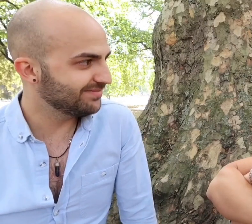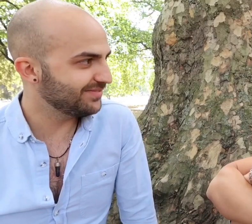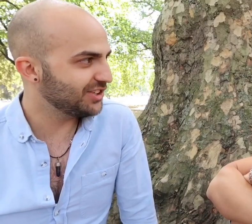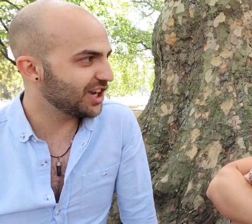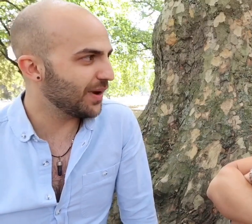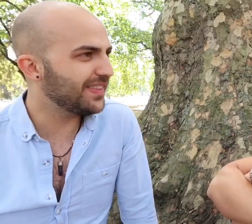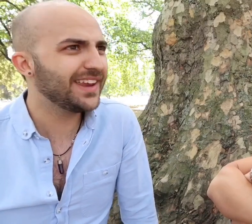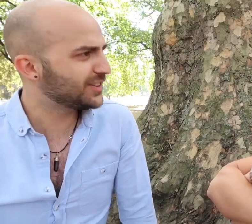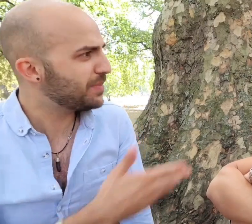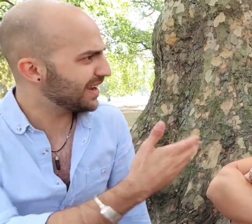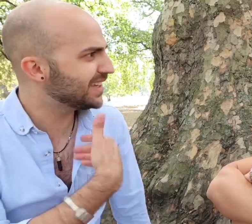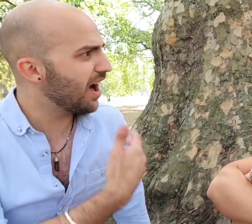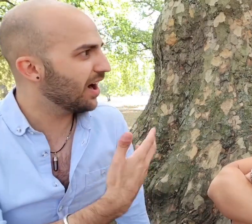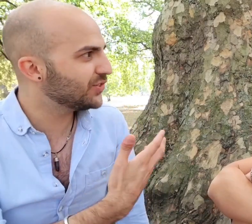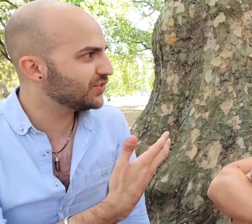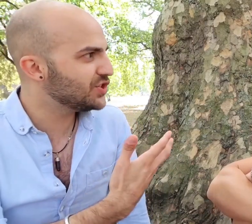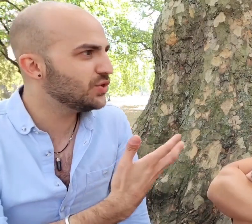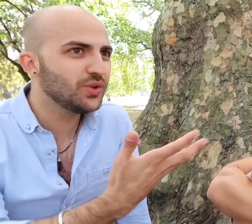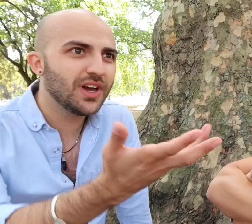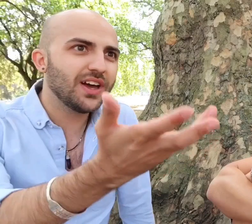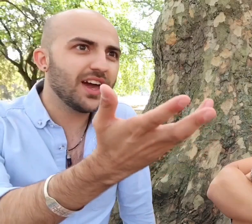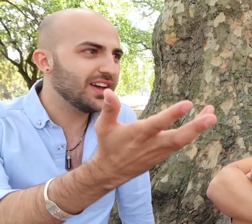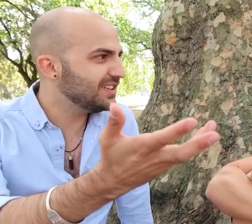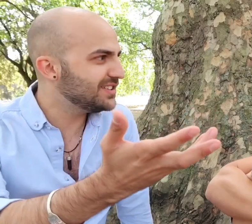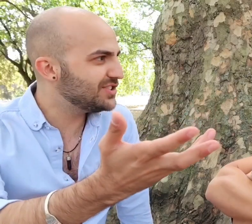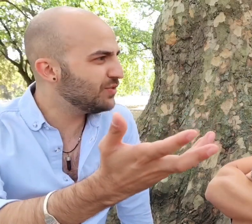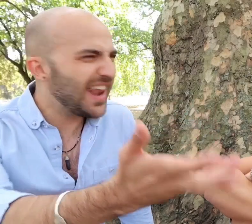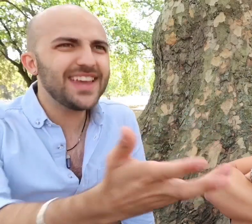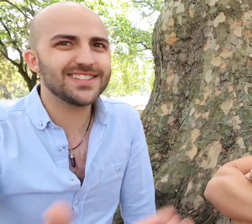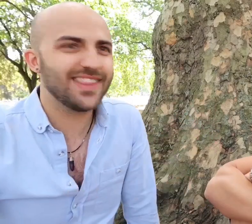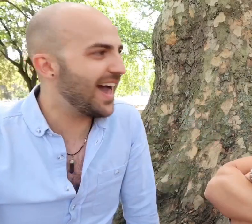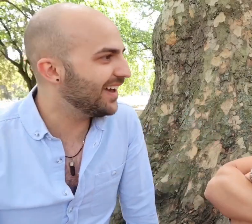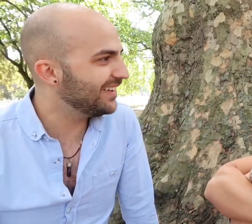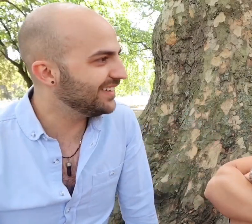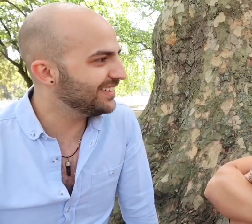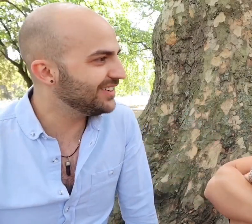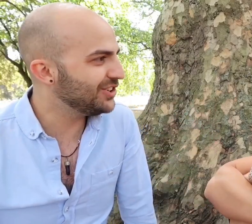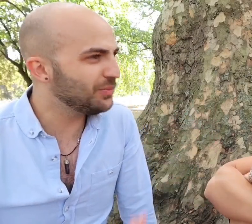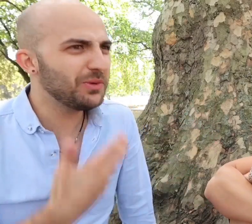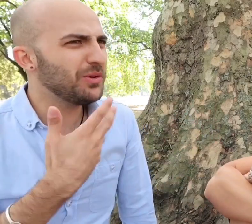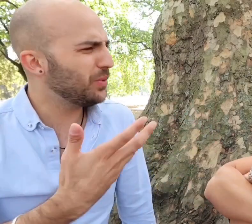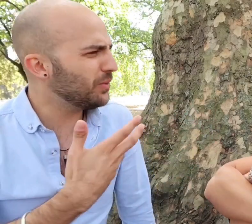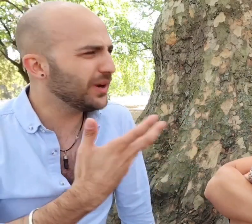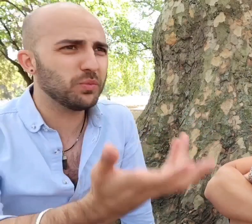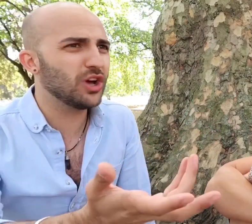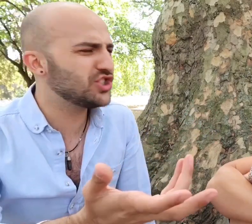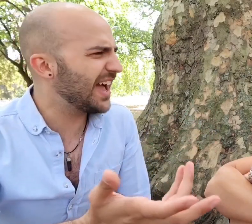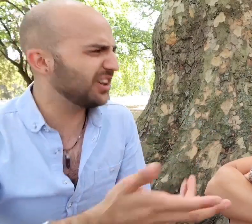you know and then expecting us to to relate to that. Yeah. We'd watch that and